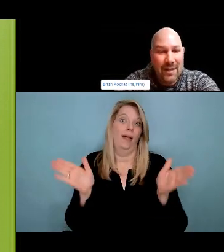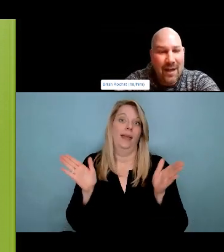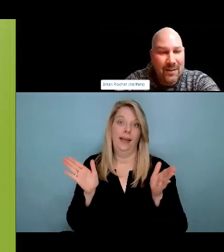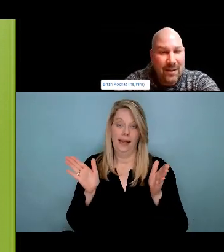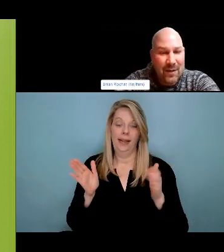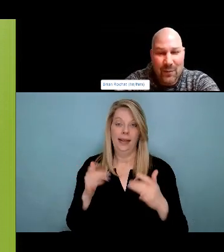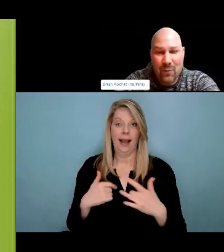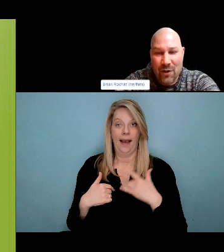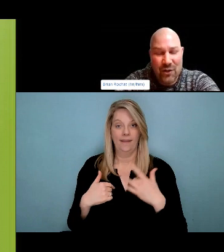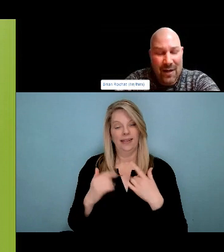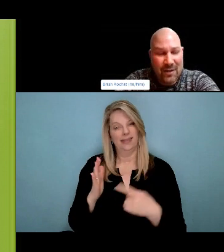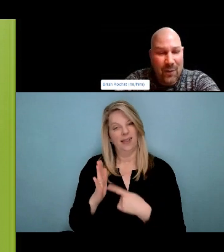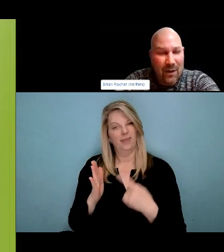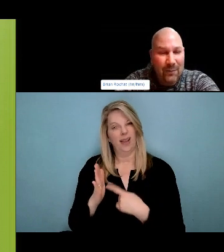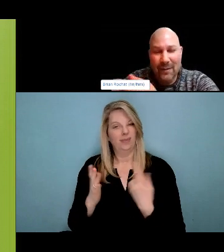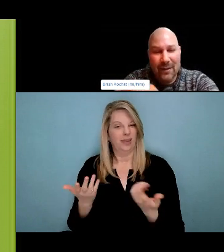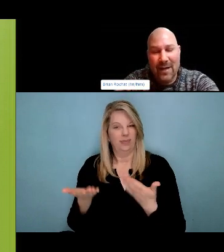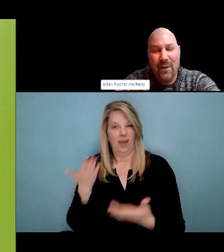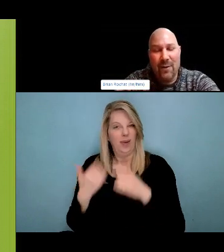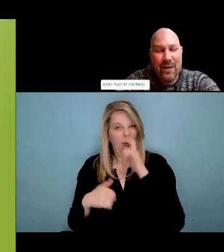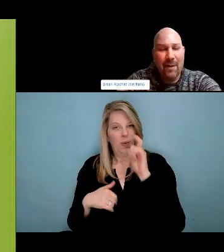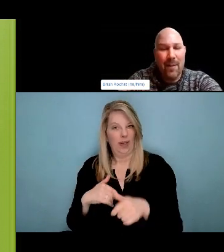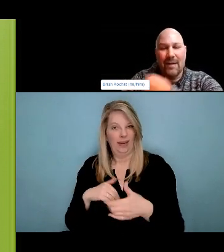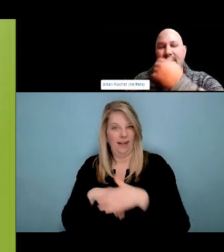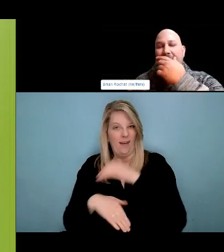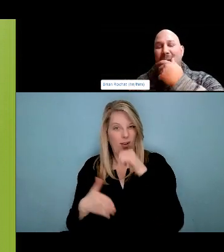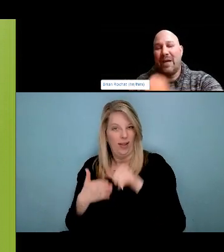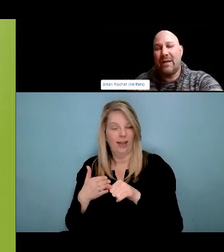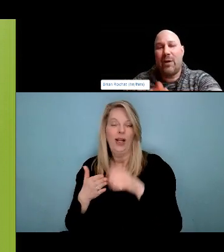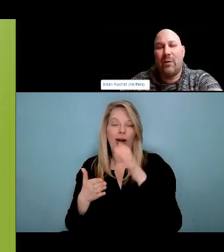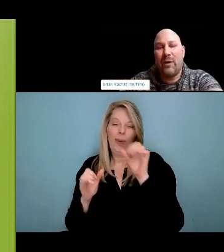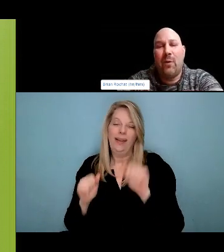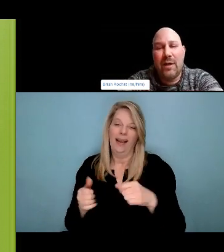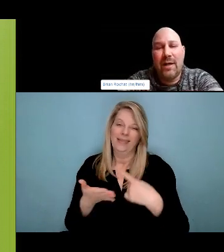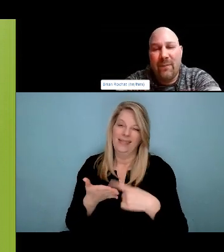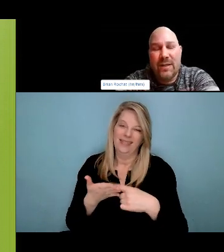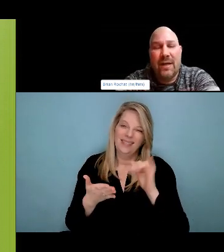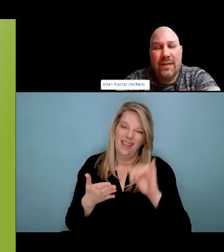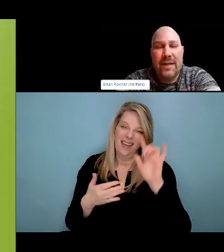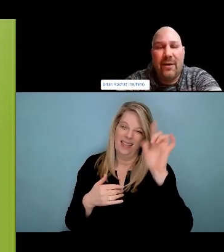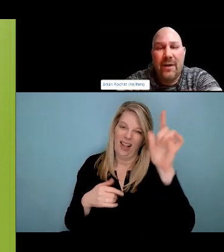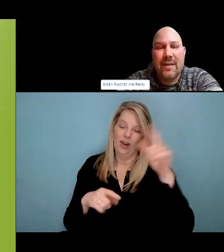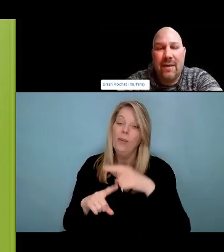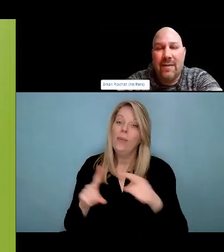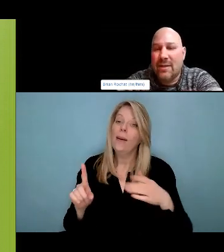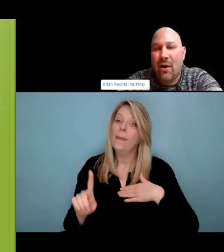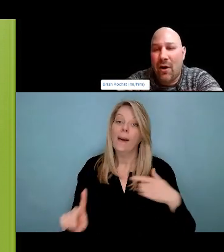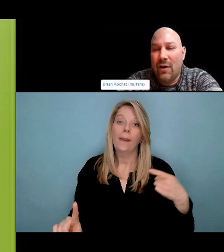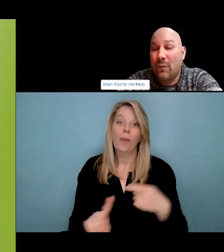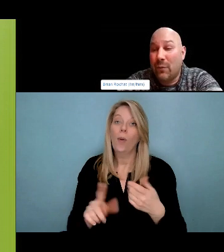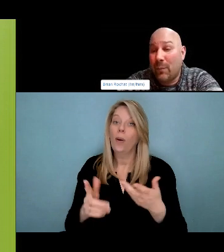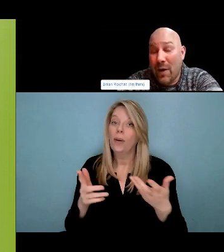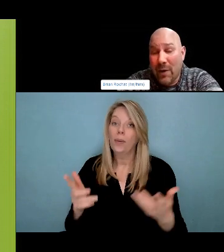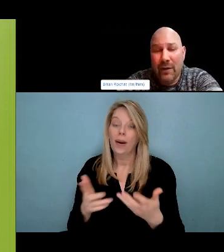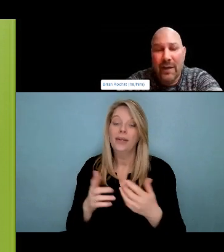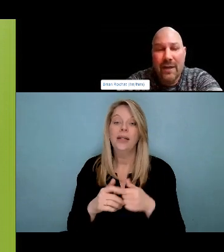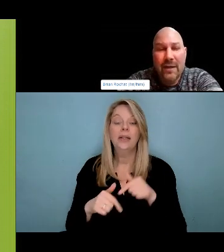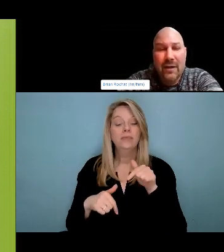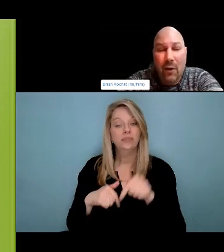Prematal care is a harm reduction strategy. We also recognize that education and providing adequate, education to folks and honest, education and providing adequate, education to folks